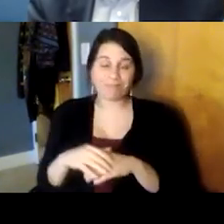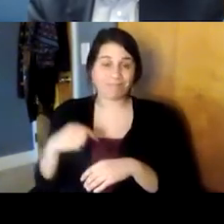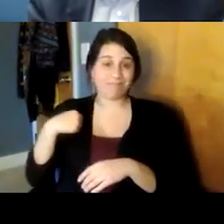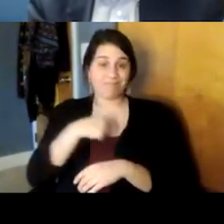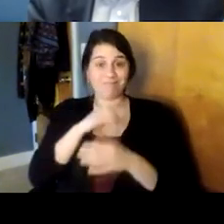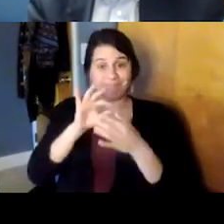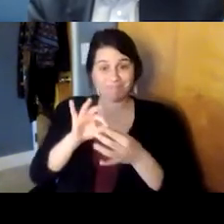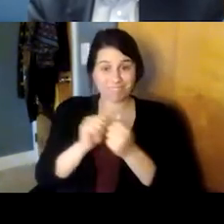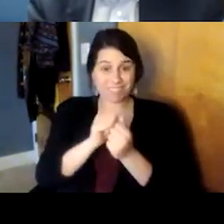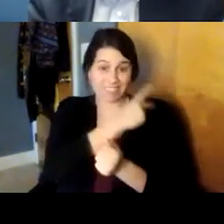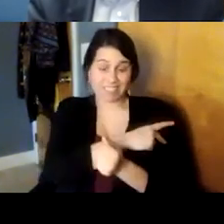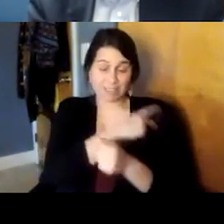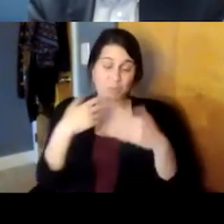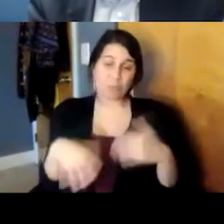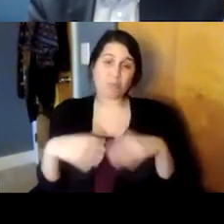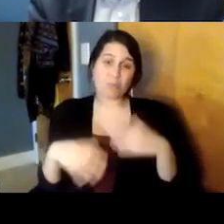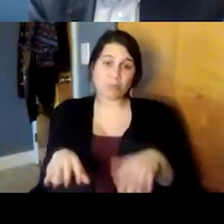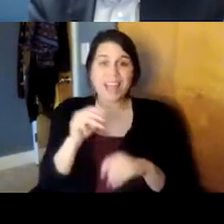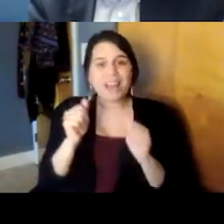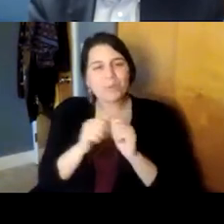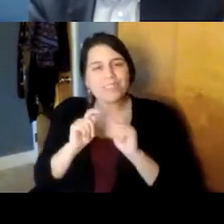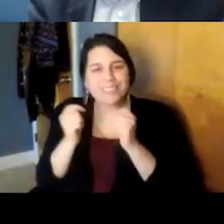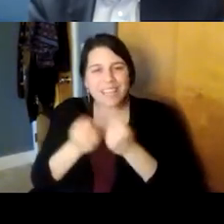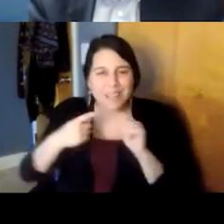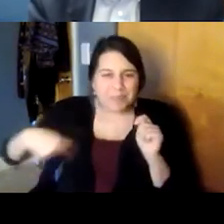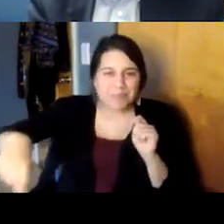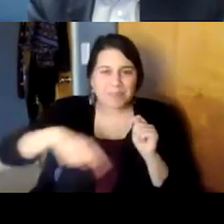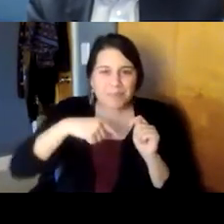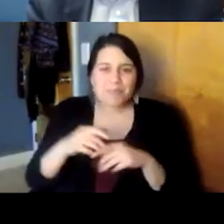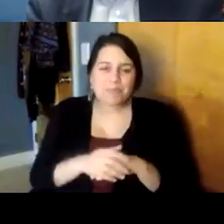but also the relationships we have with our teammates you know and that we can trust each